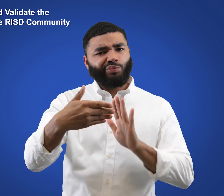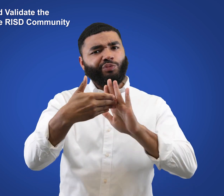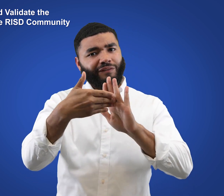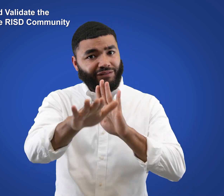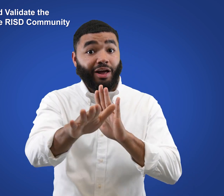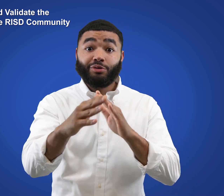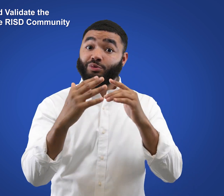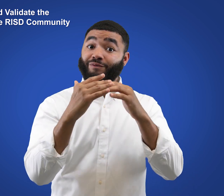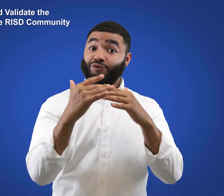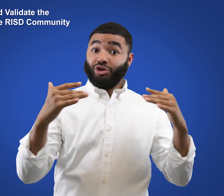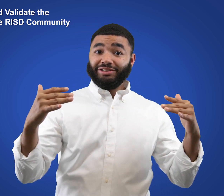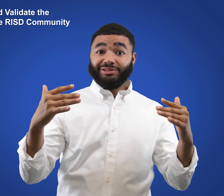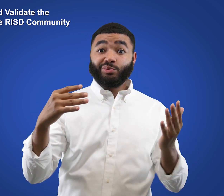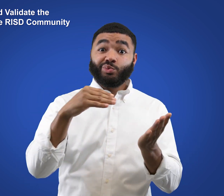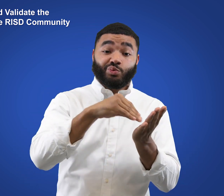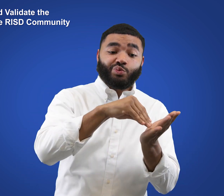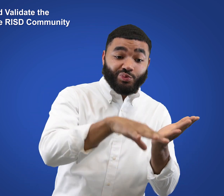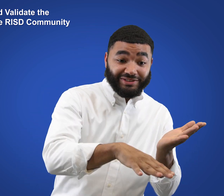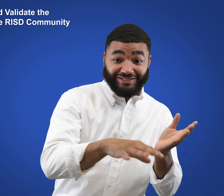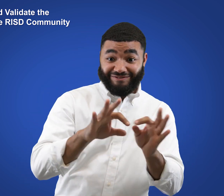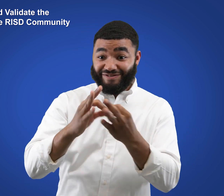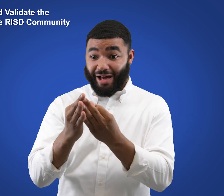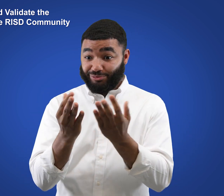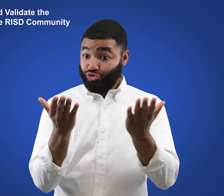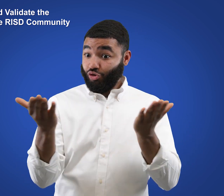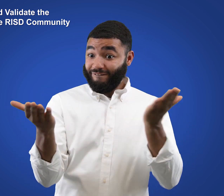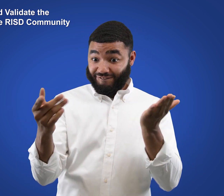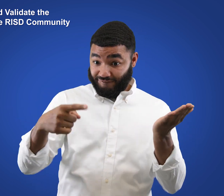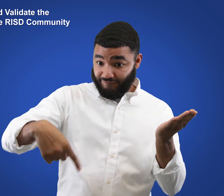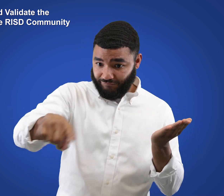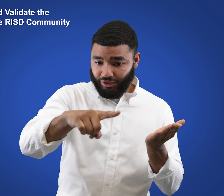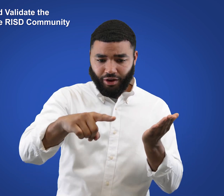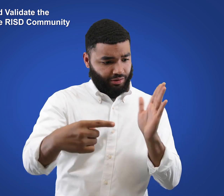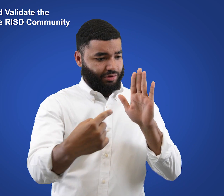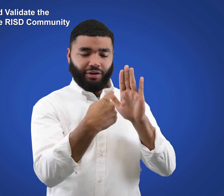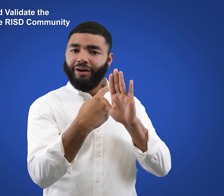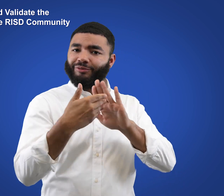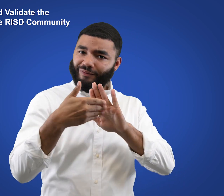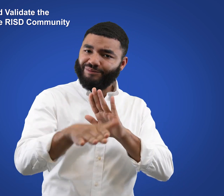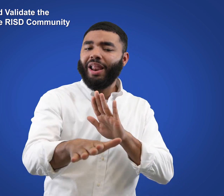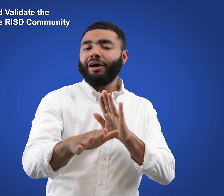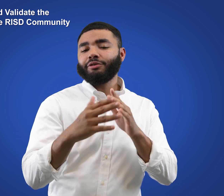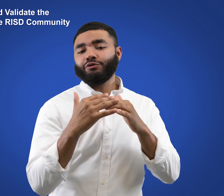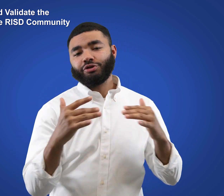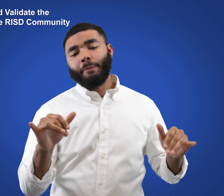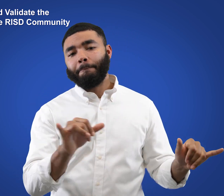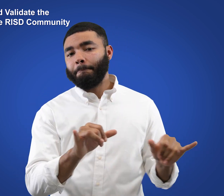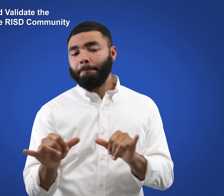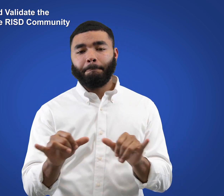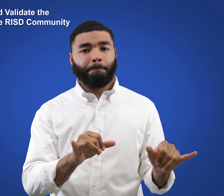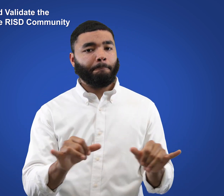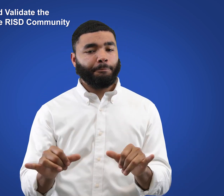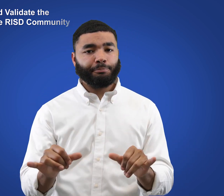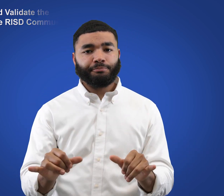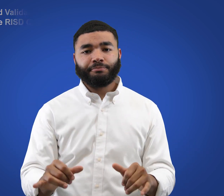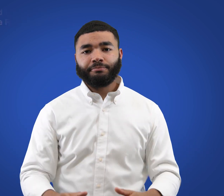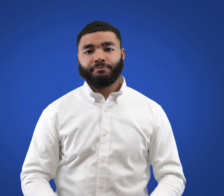reflect the diversity of the students and families they serve.